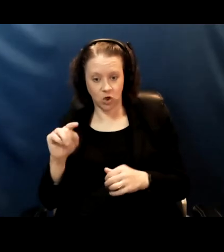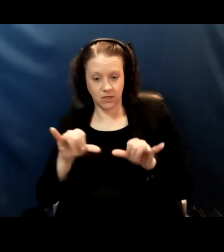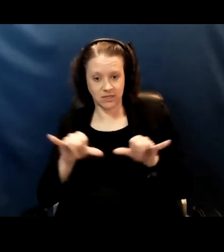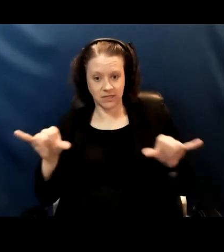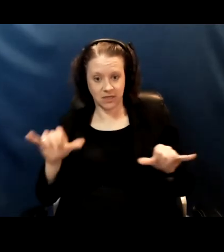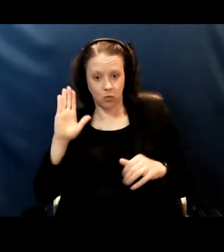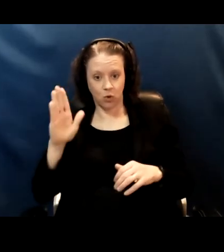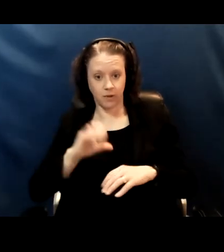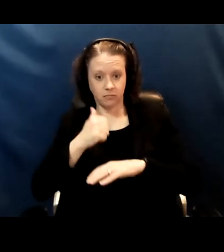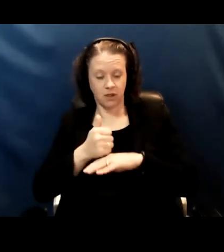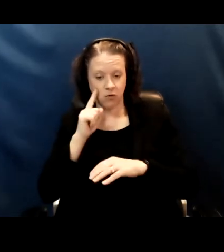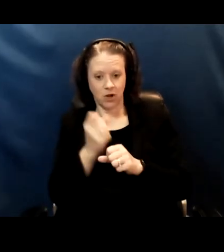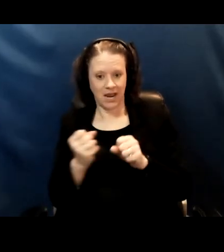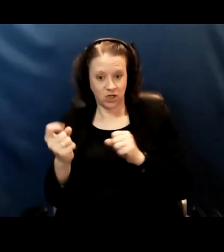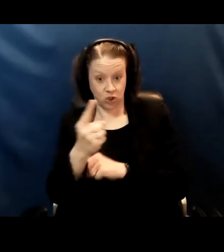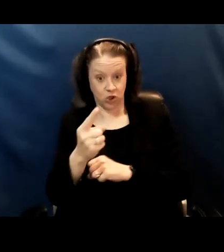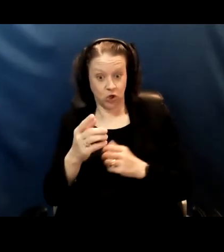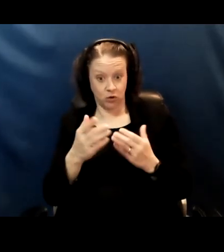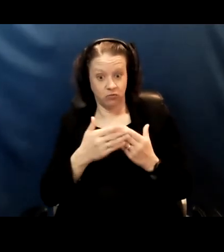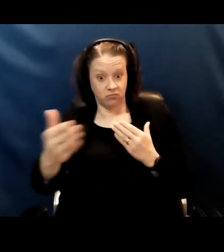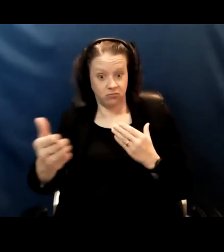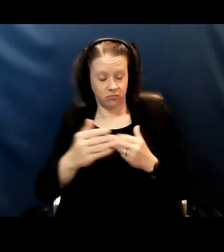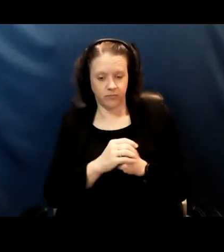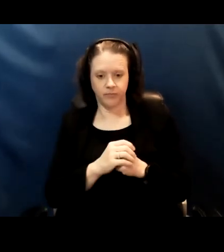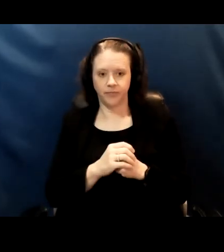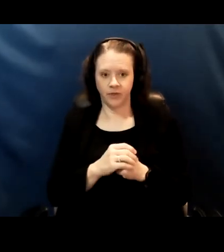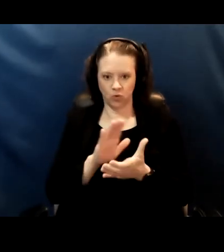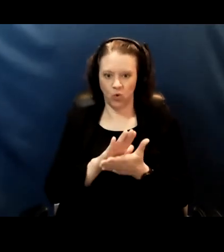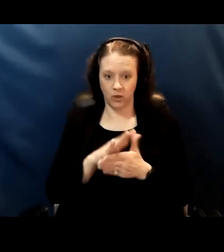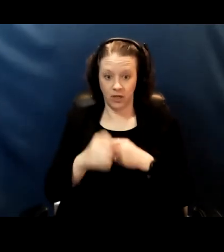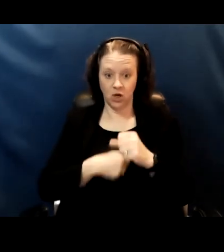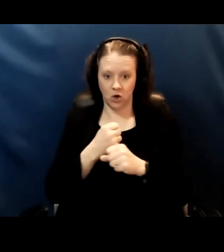Yes, I have been working on advising Oakland Unified,